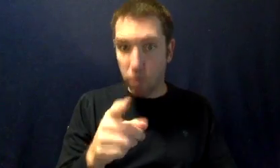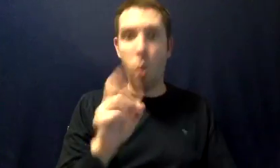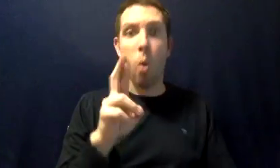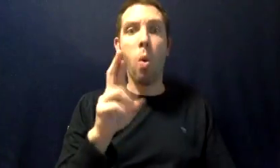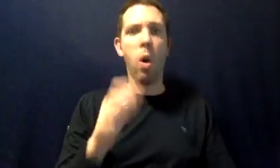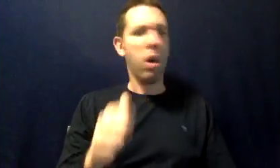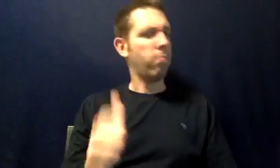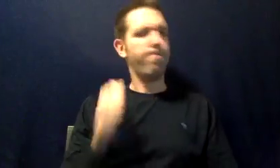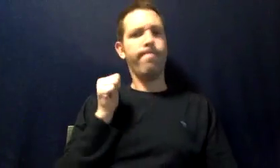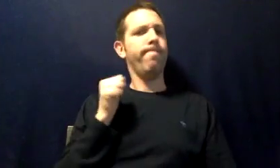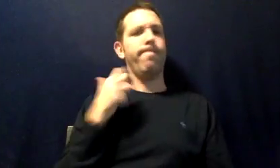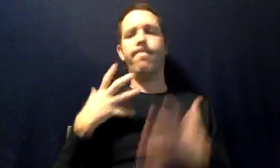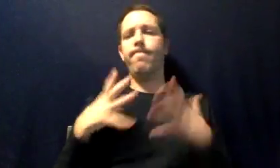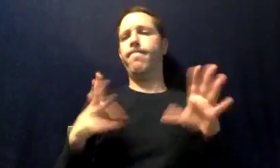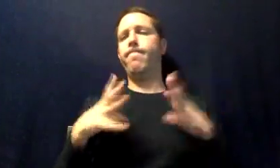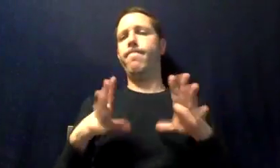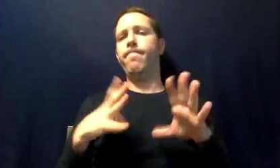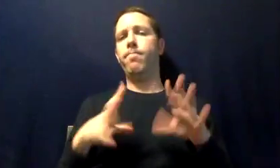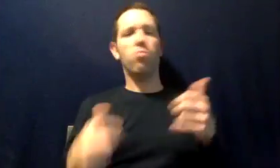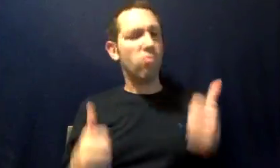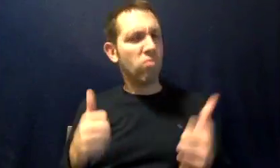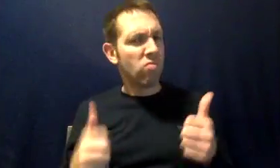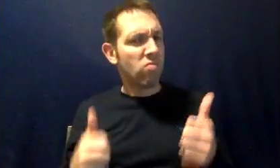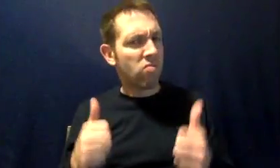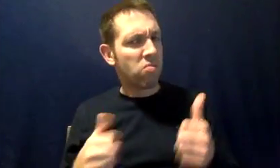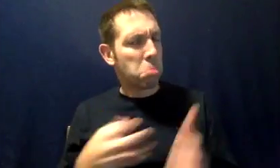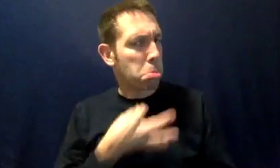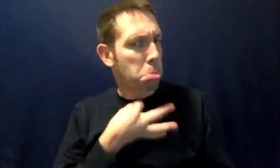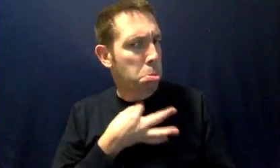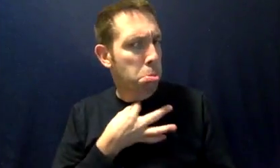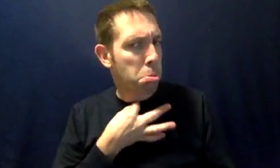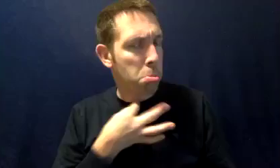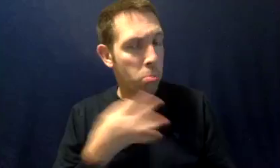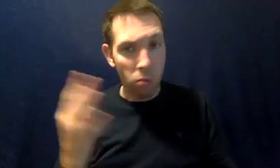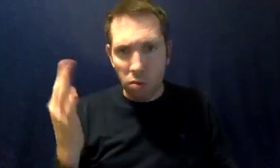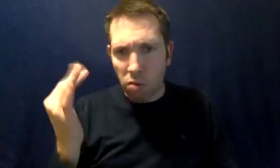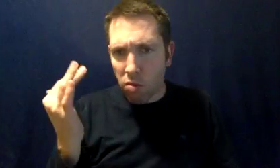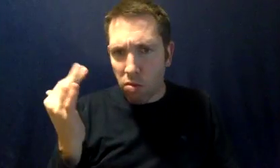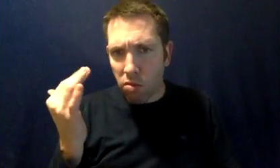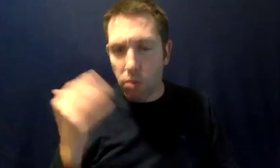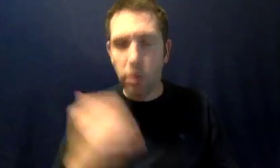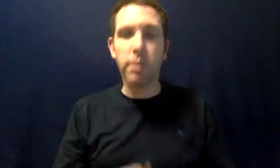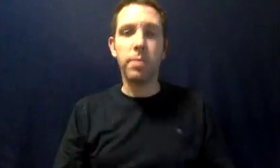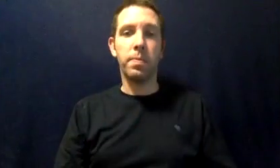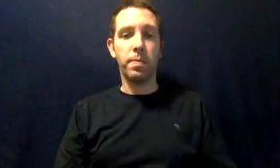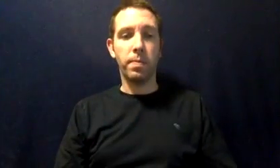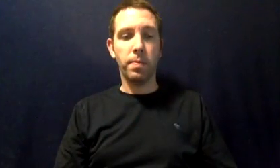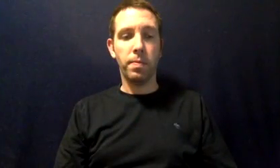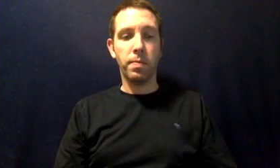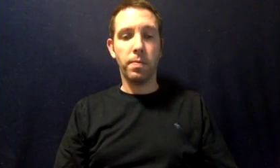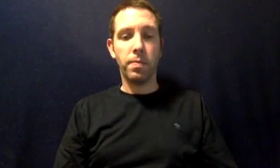or have you already decided that they're not for you? Which path would you choose and why?